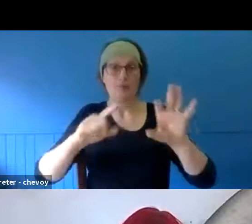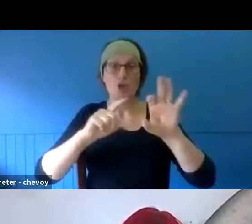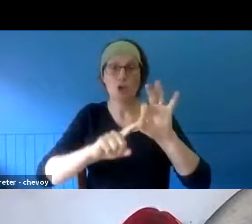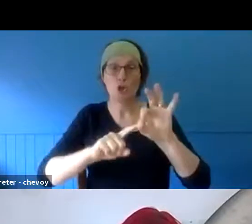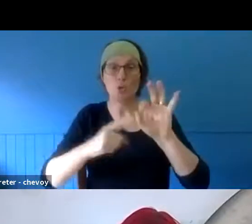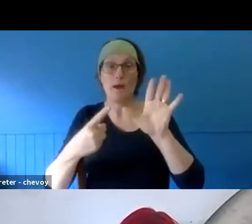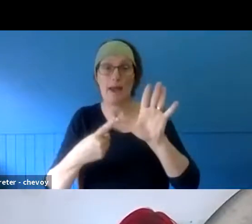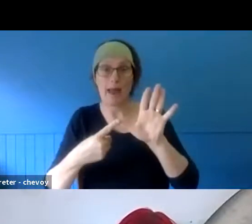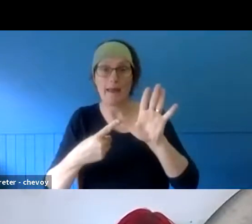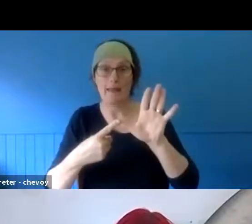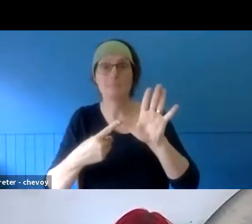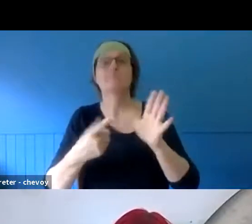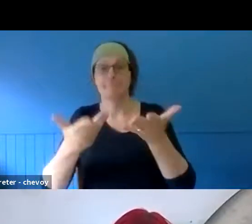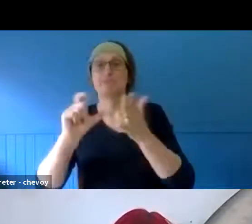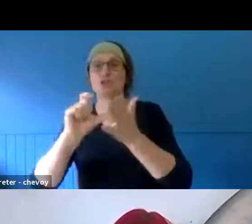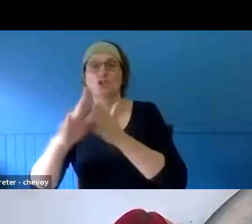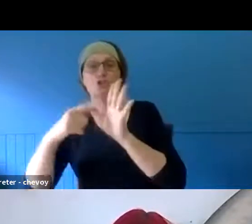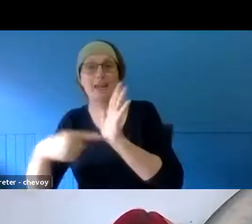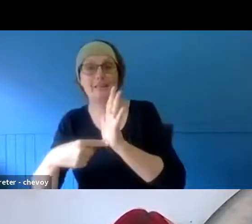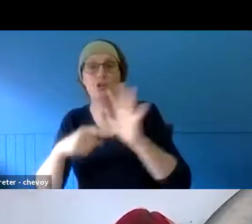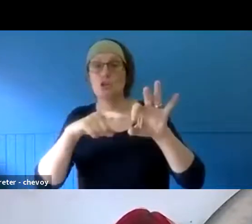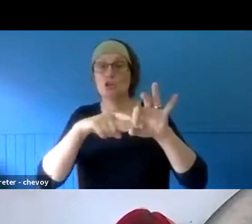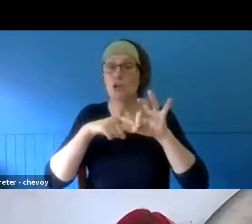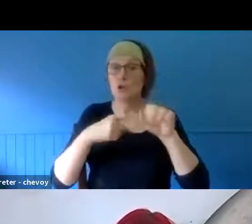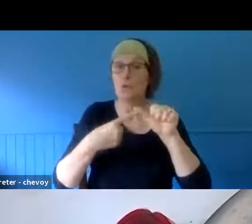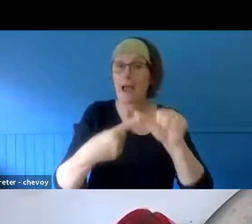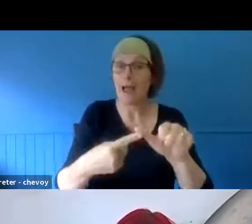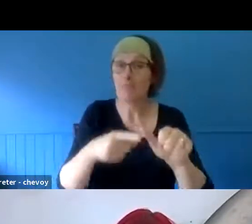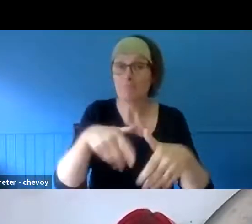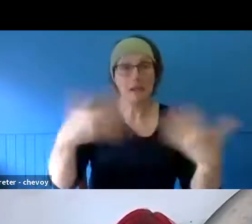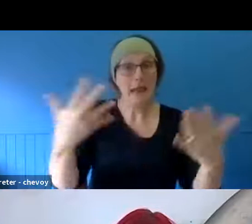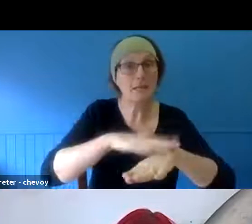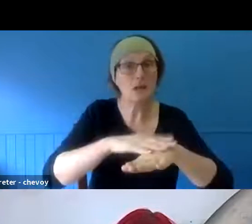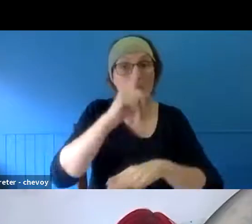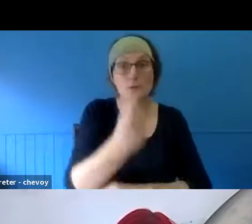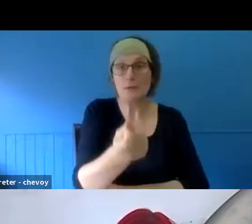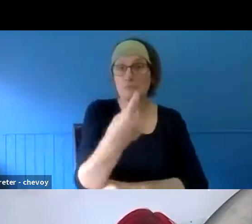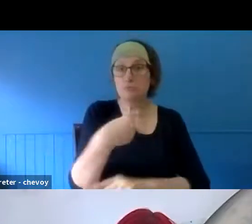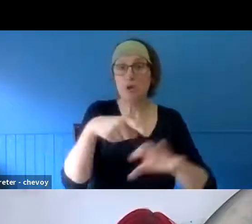you might wish to use. The qua can be used to send questions to the